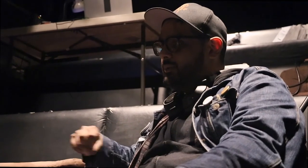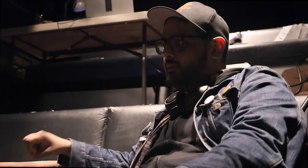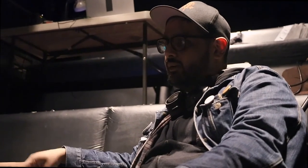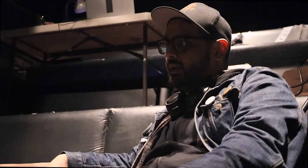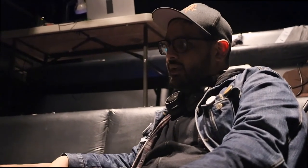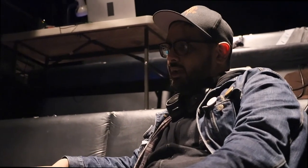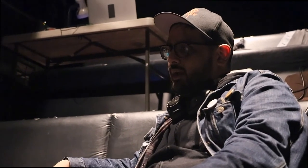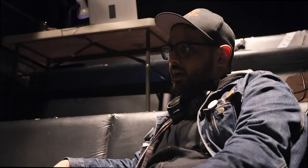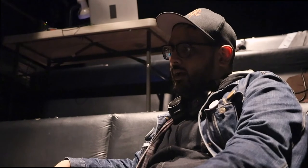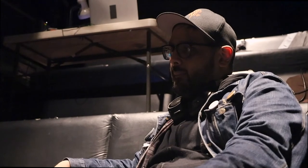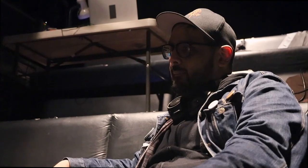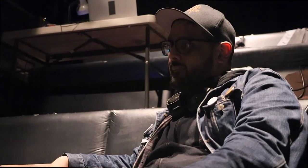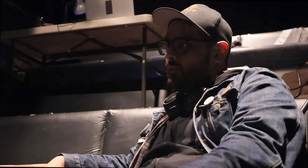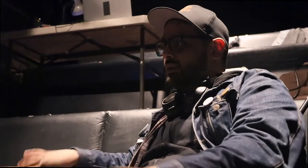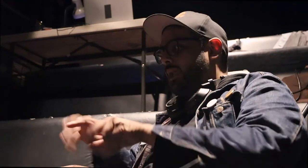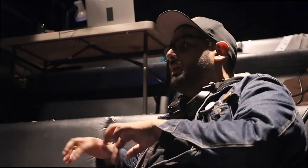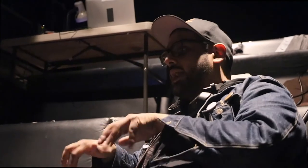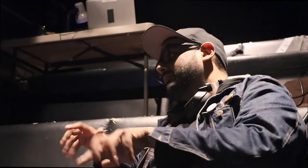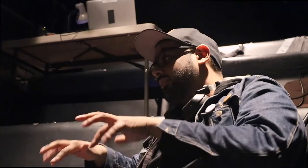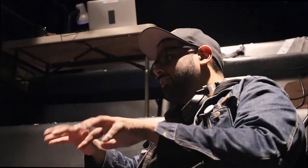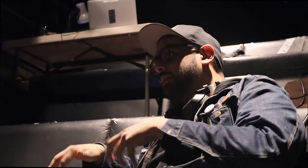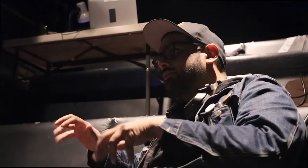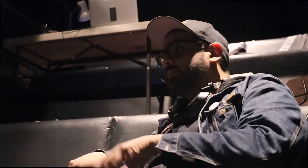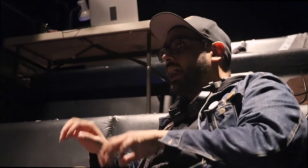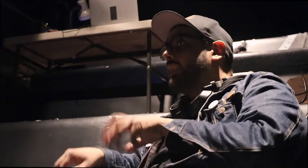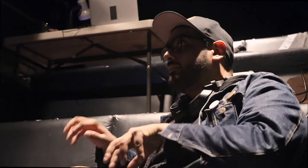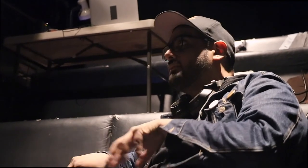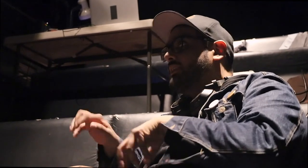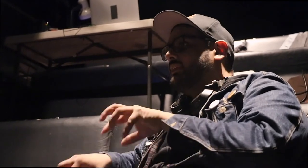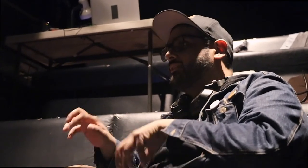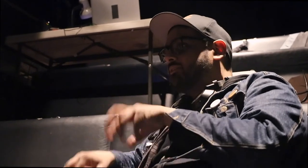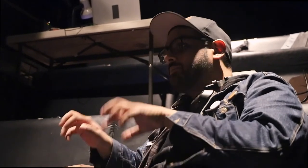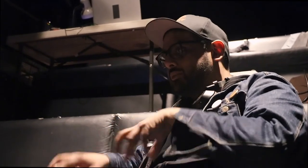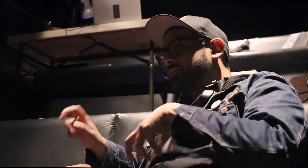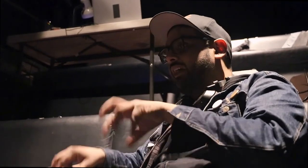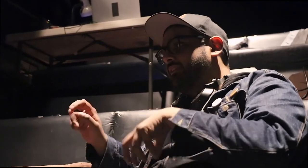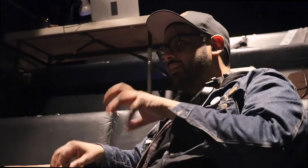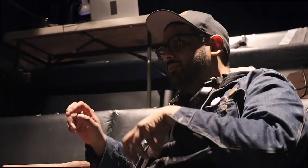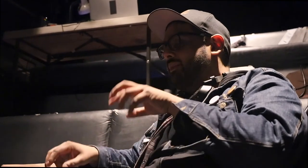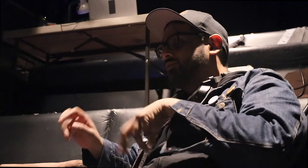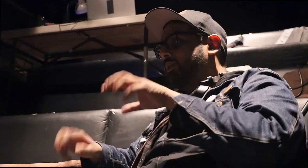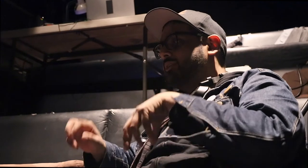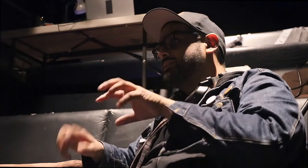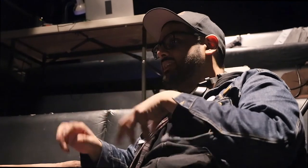people or typing back and forth or whatever, but that tedious process that everyone knows